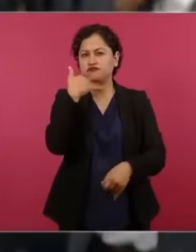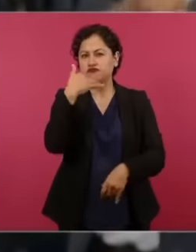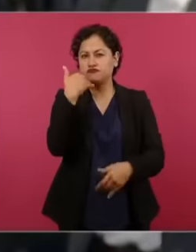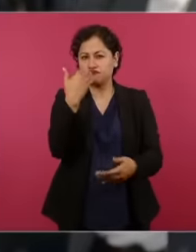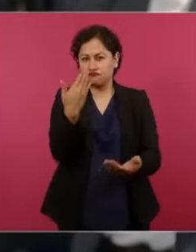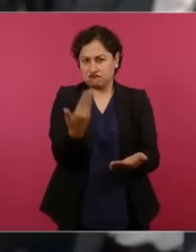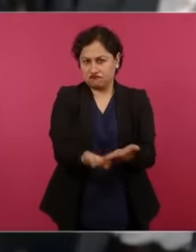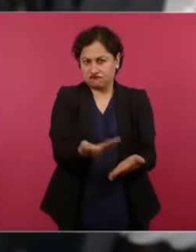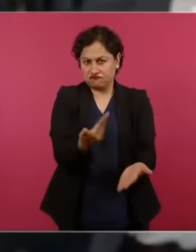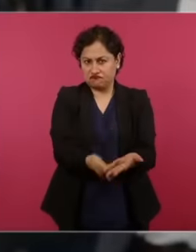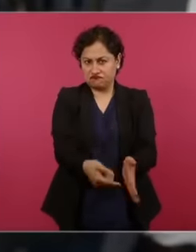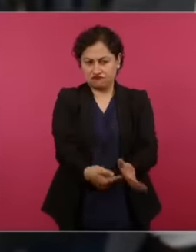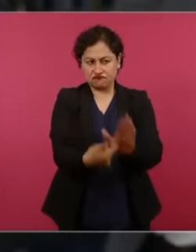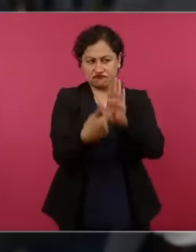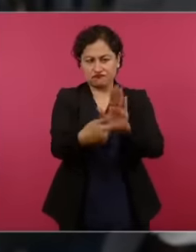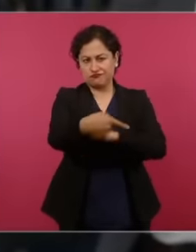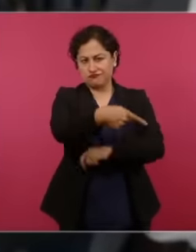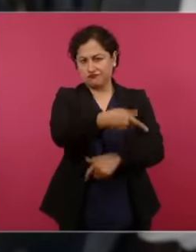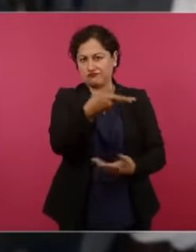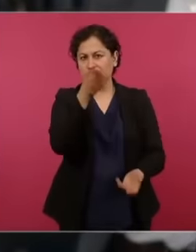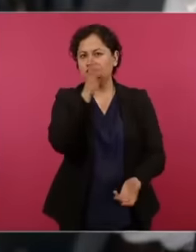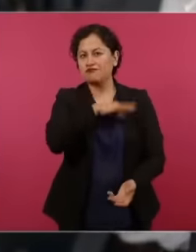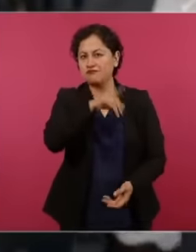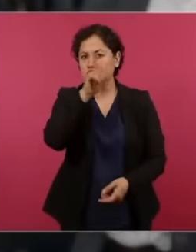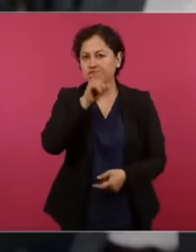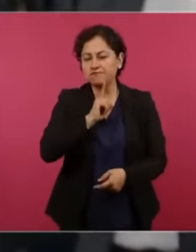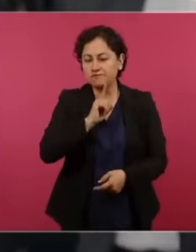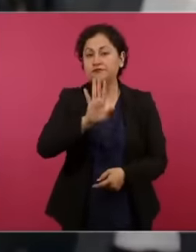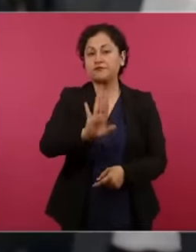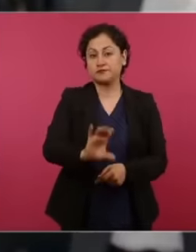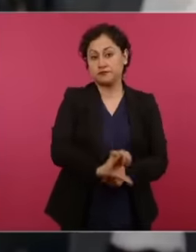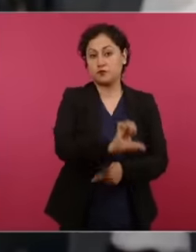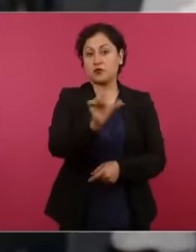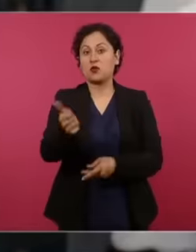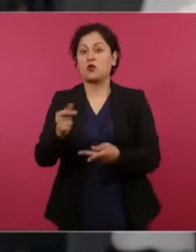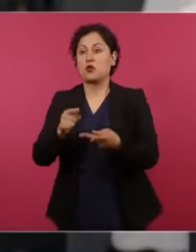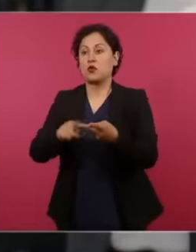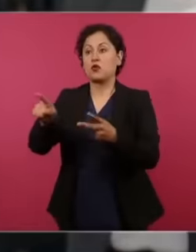has been shown and on the other hand that they also leave the pension fund for the workers